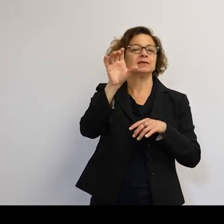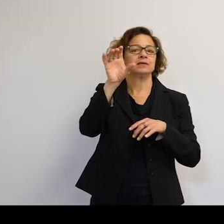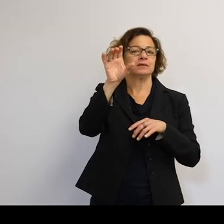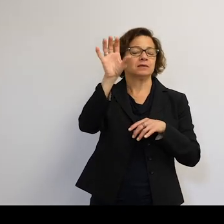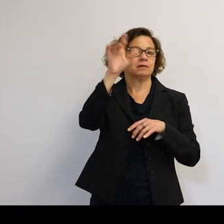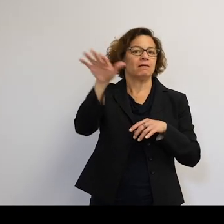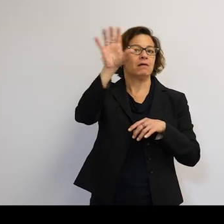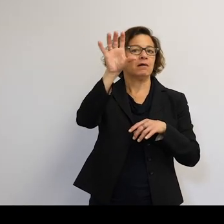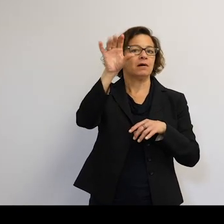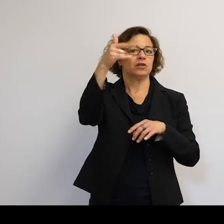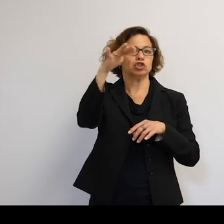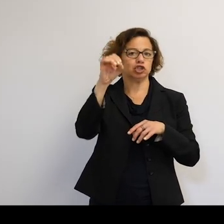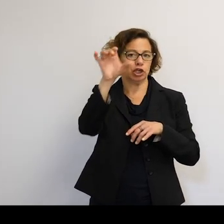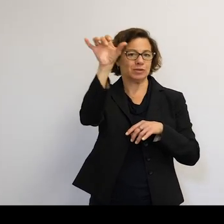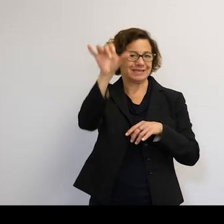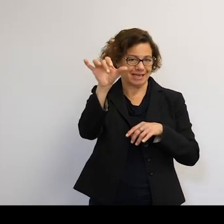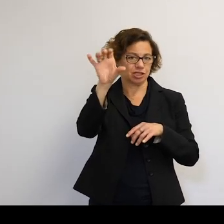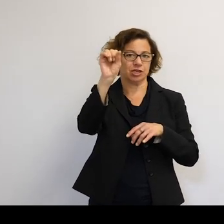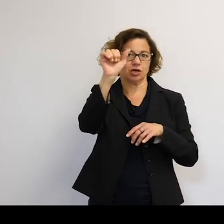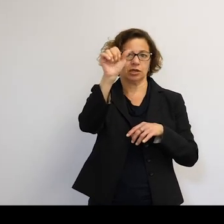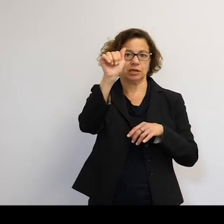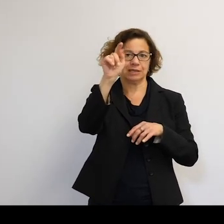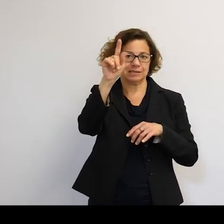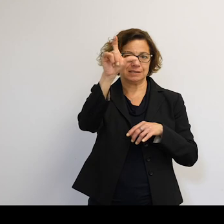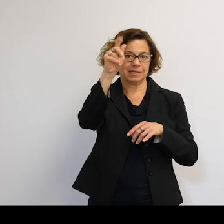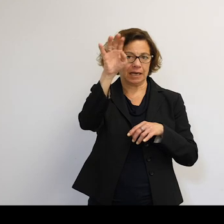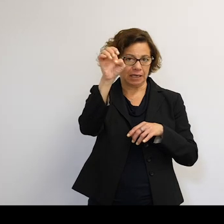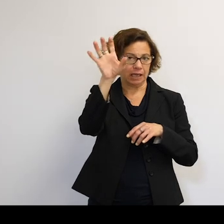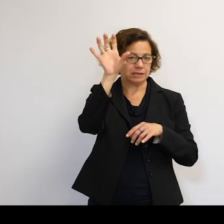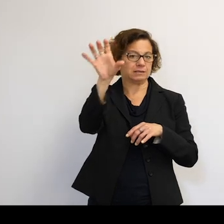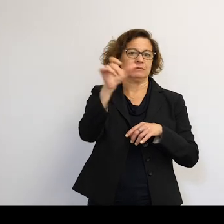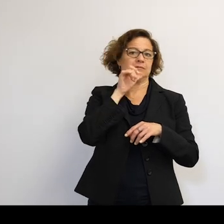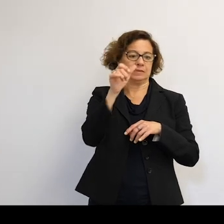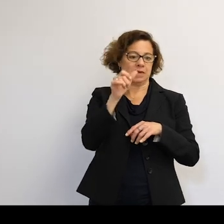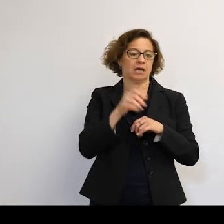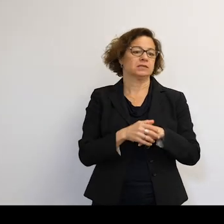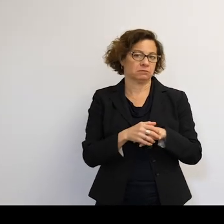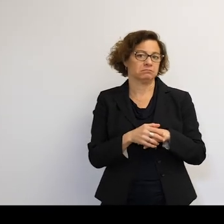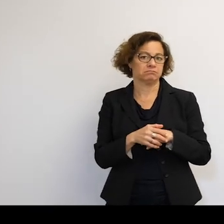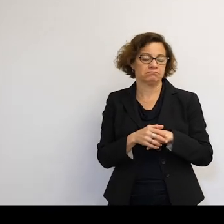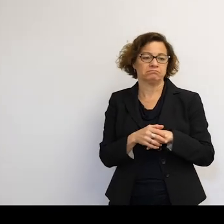So for scientific missions, we need to absolutely know the orientation of the Earth.